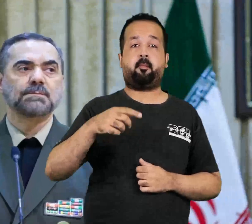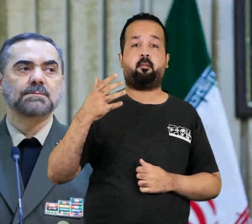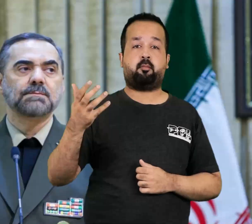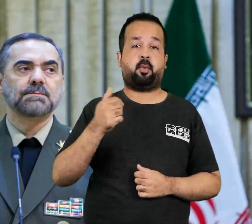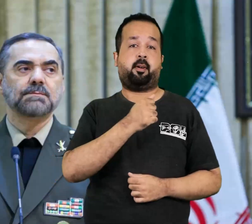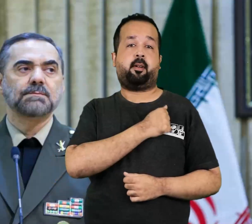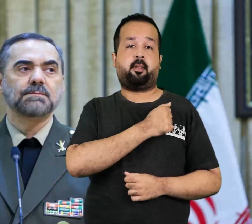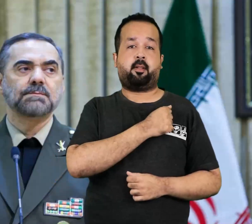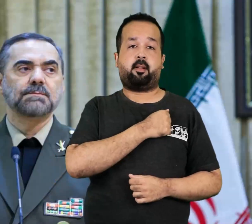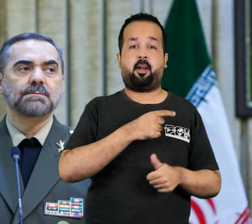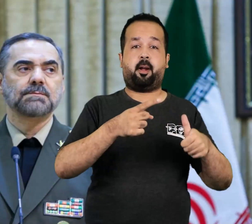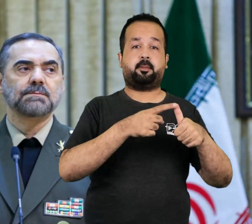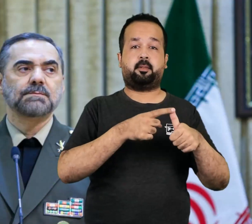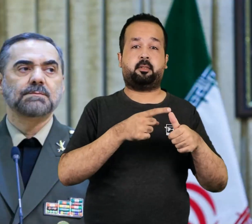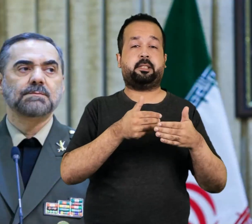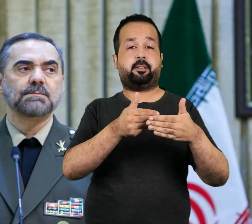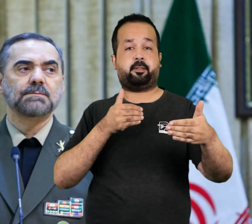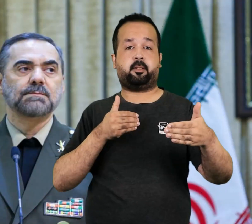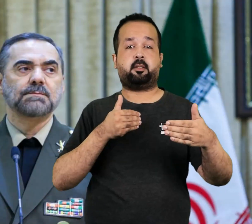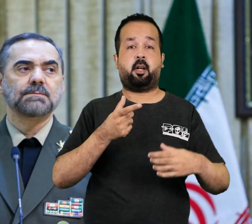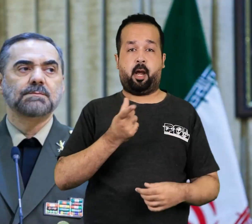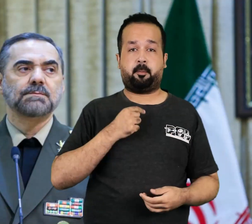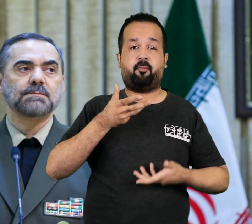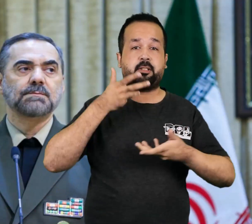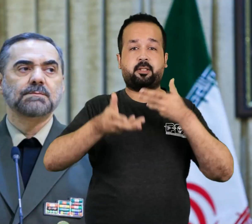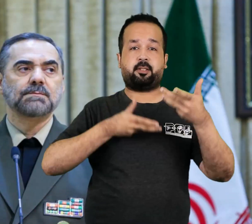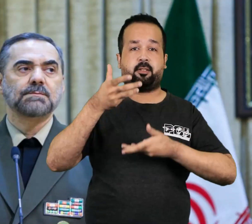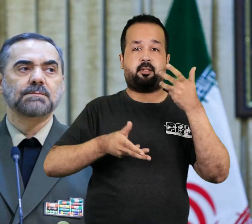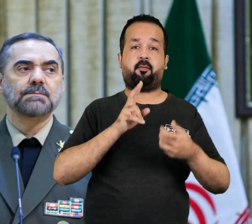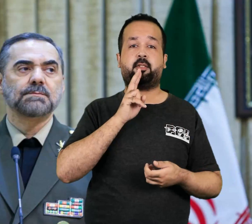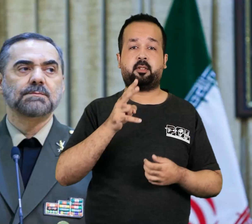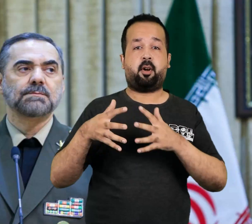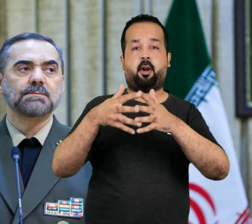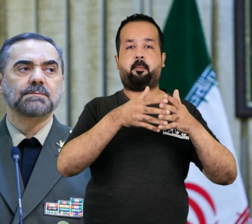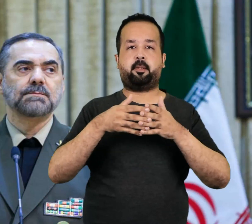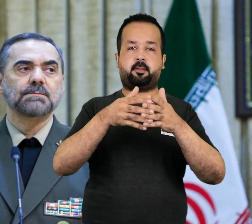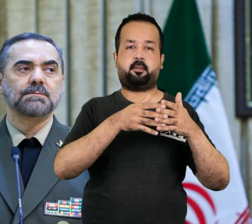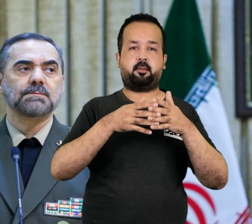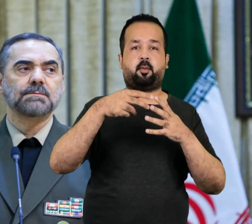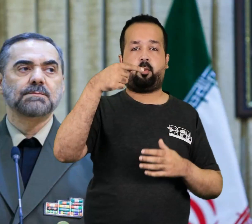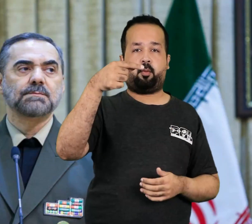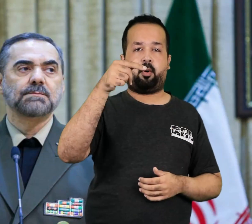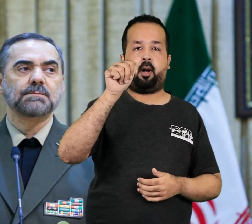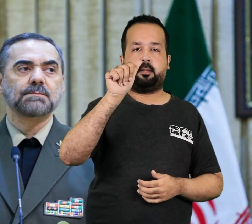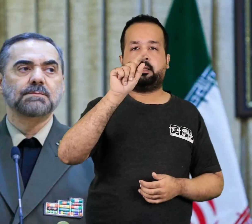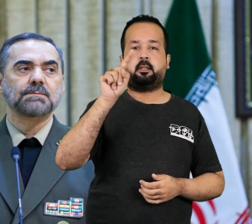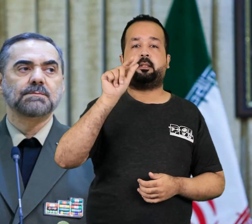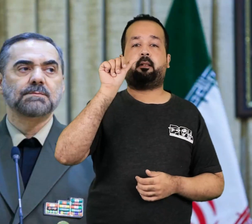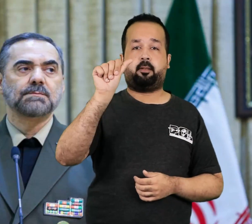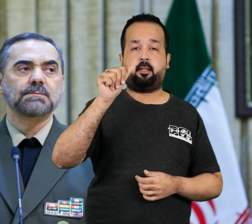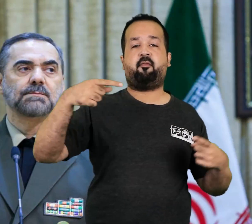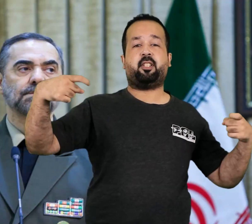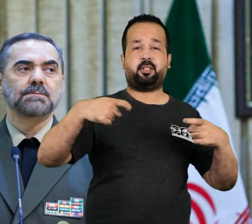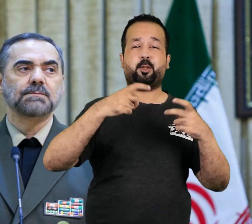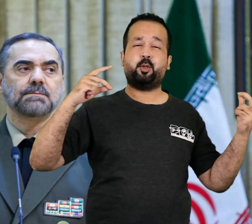However, Iran's minister of defense demanded in a statement that the US end the conflict in Gaza right away;